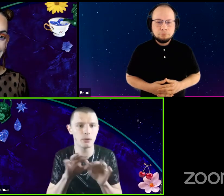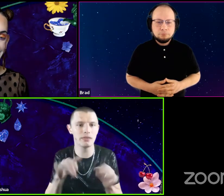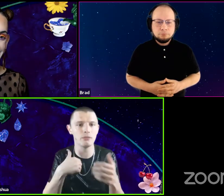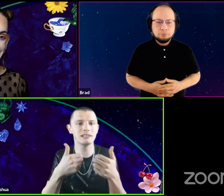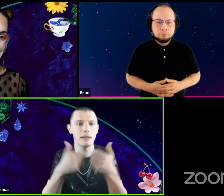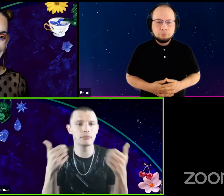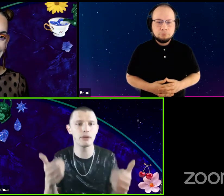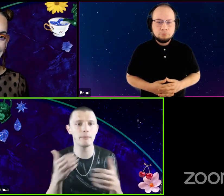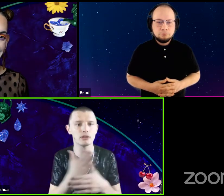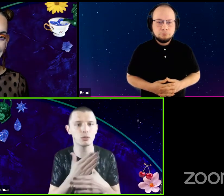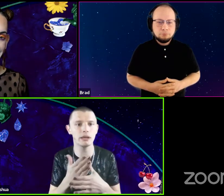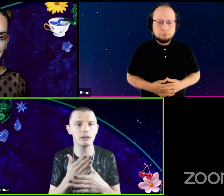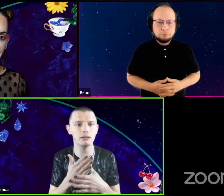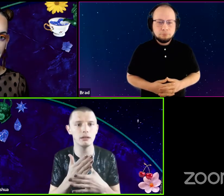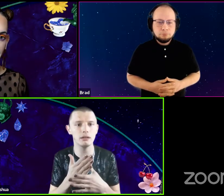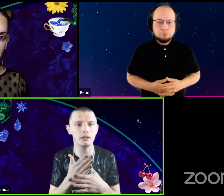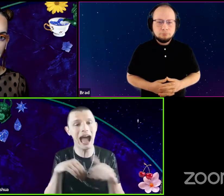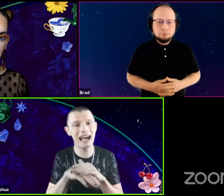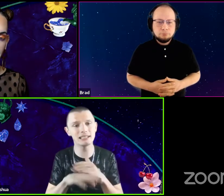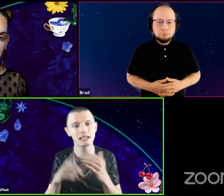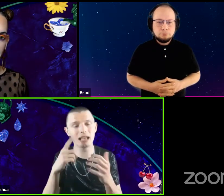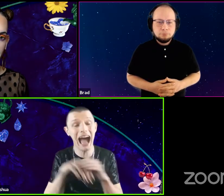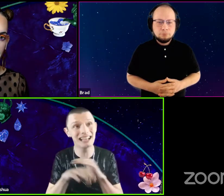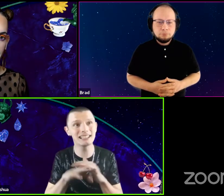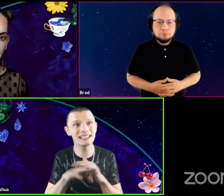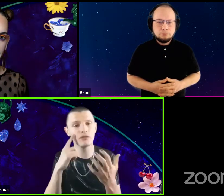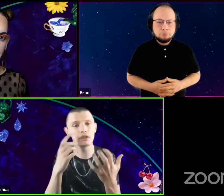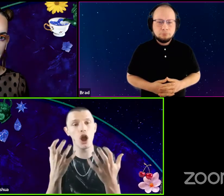that we separate between accces, access for the audience,